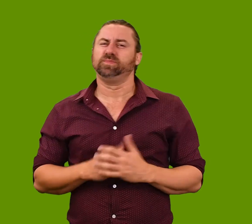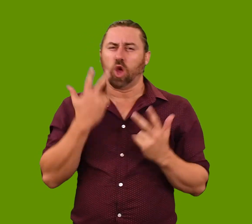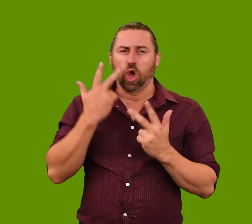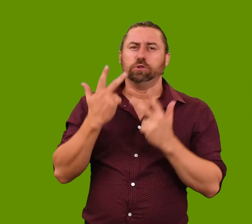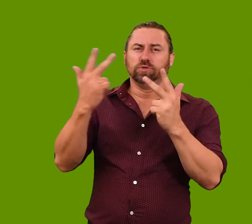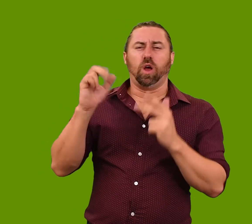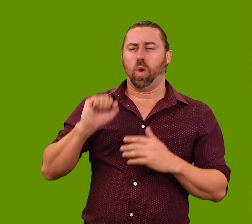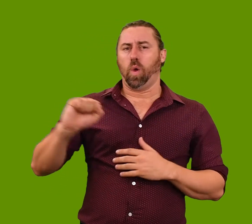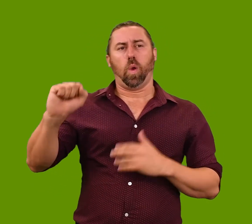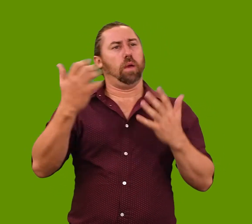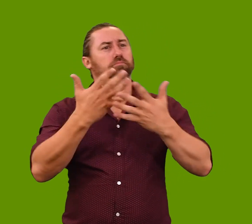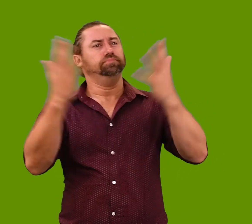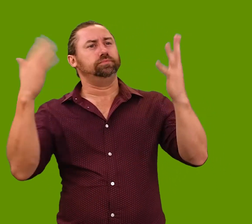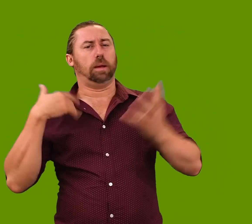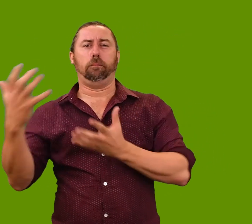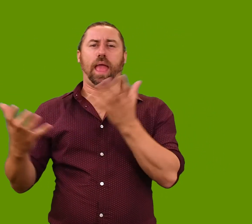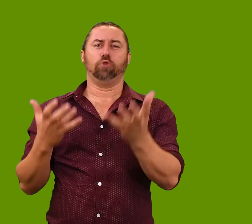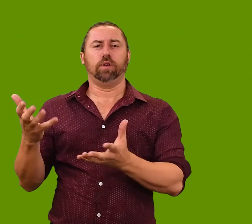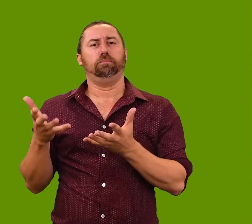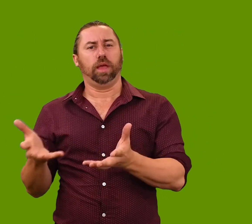‘The painting aims to portray the public persona of Annabel as a baker,